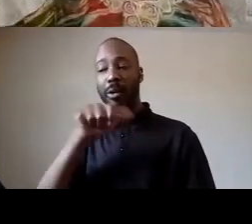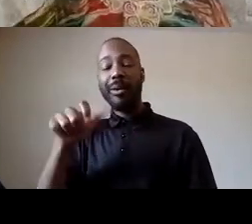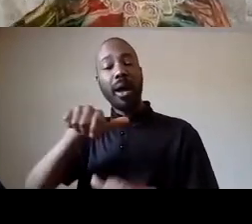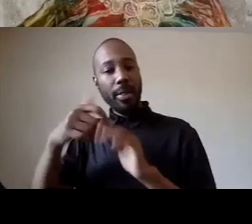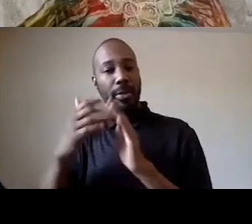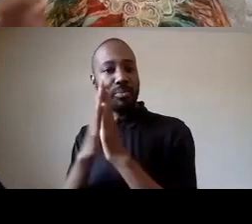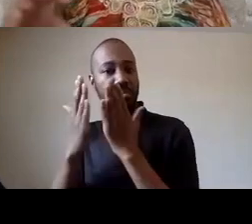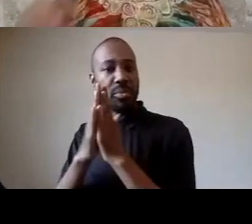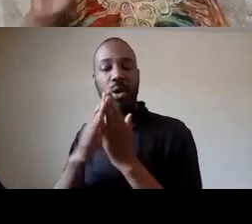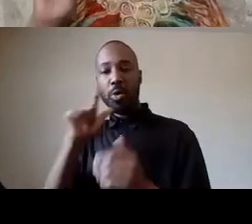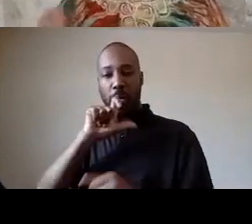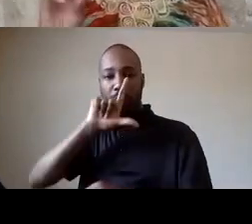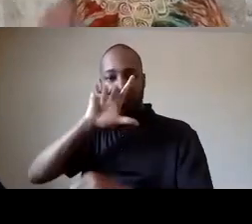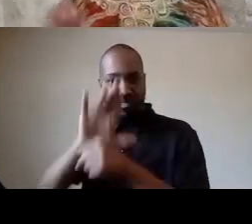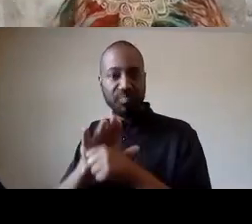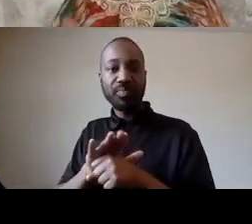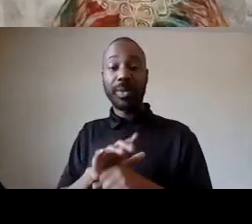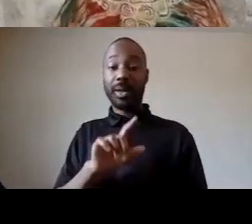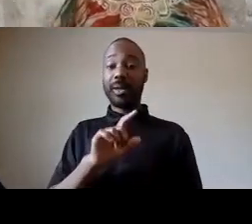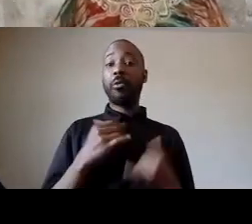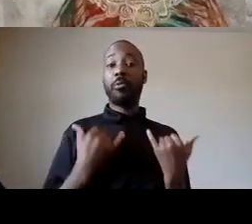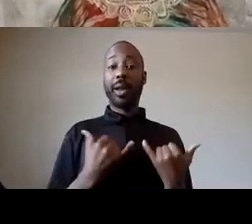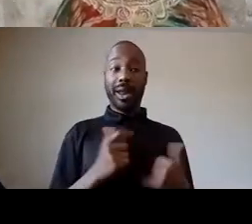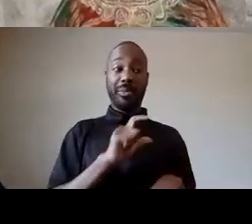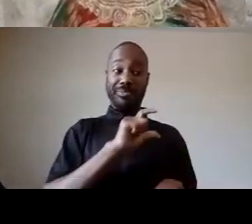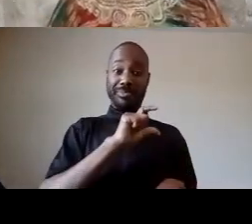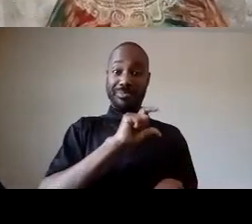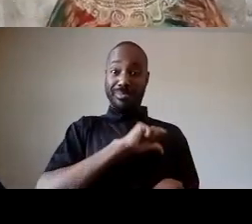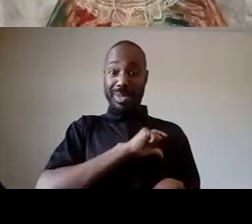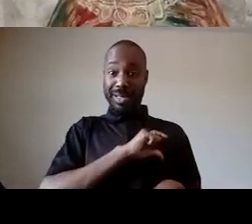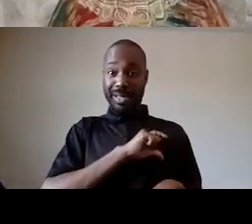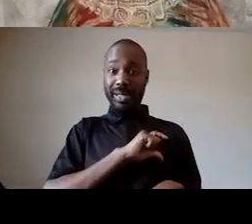who affirm that policing as we know it evolves out of slave catching